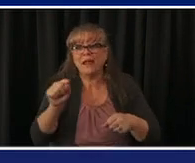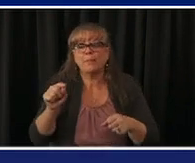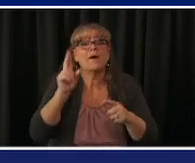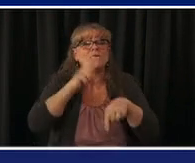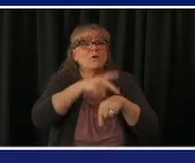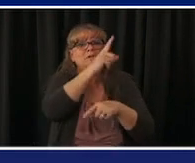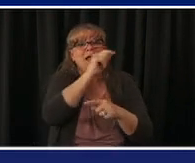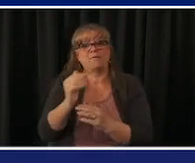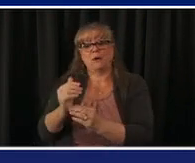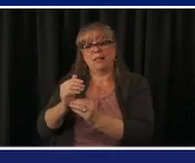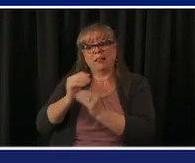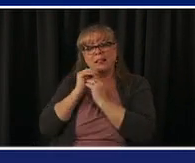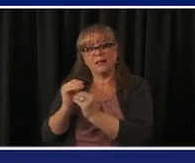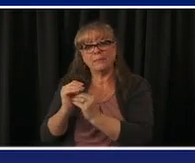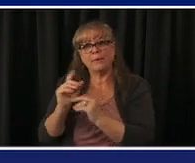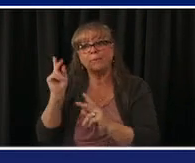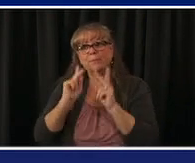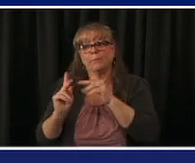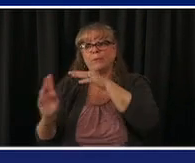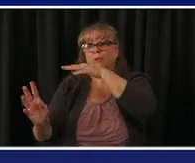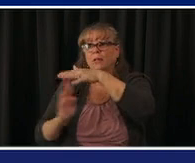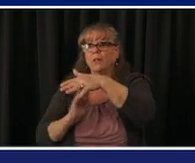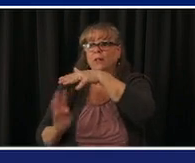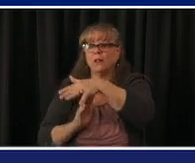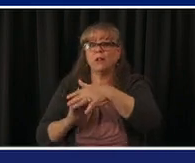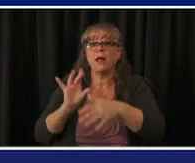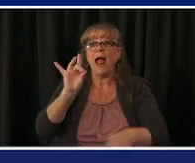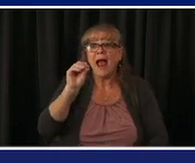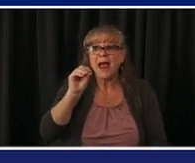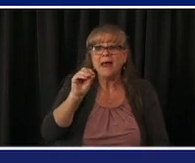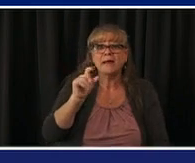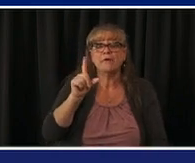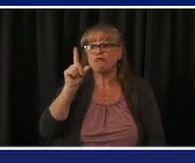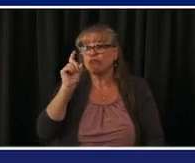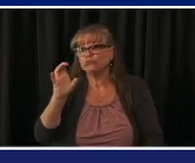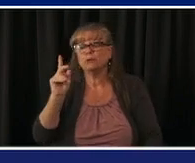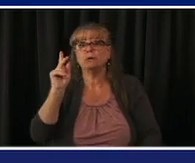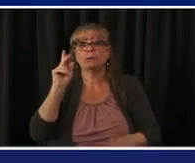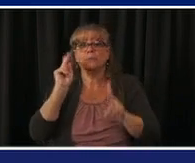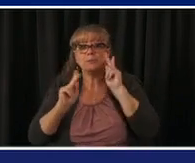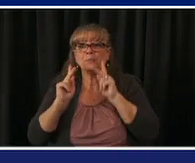80 a day they do 100 a day they do 50 day they can do what they can do so they're maxed out